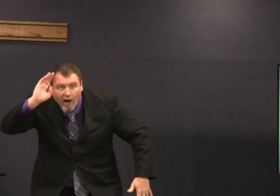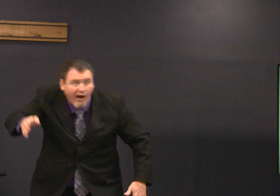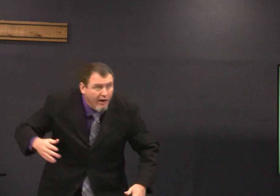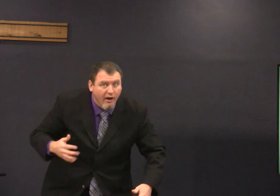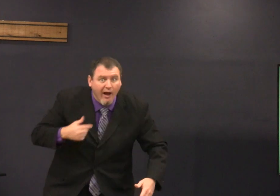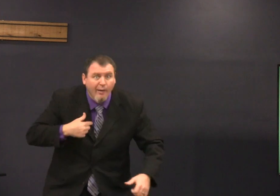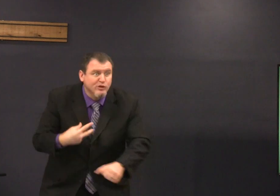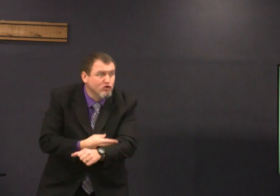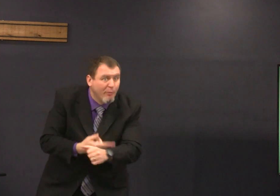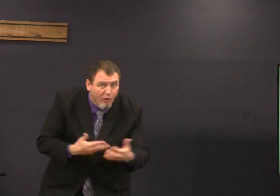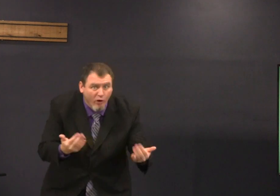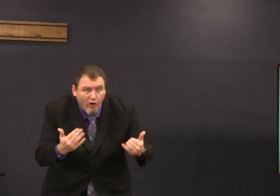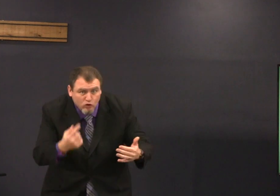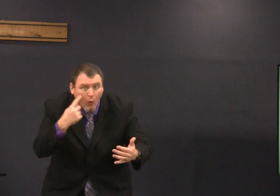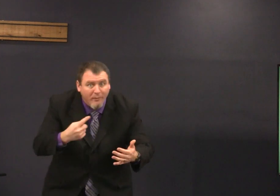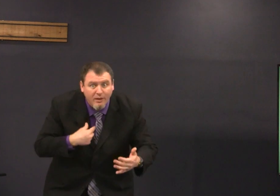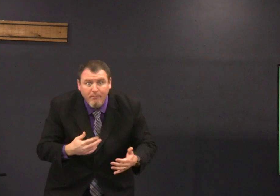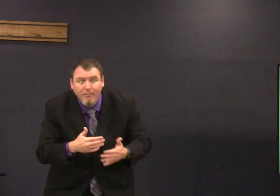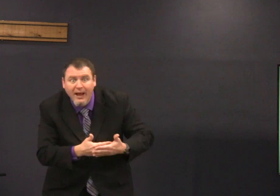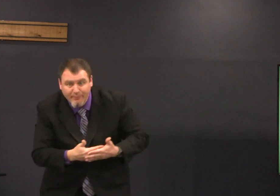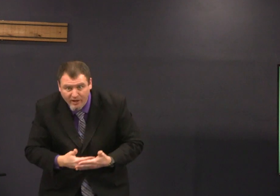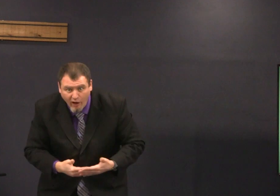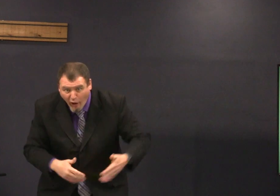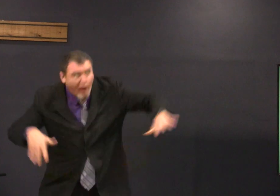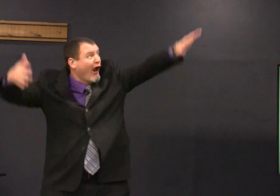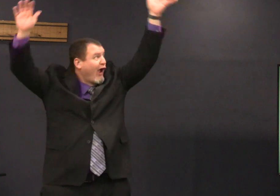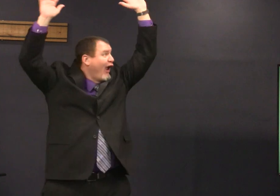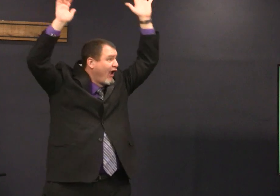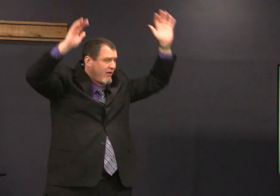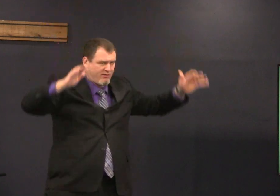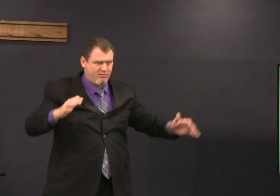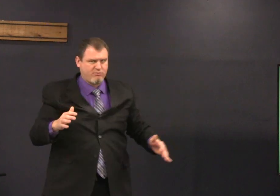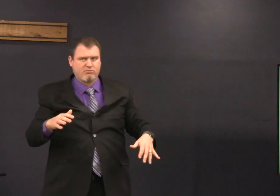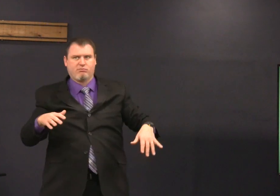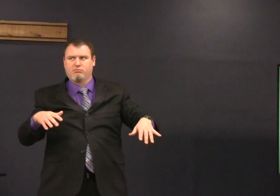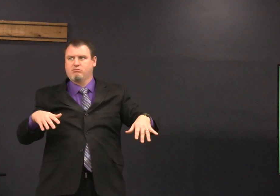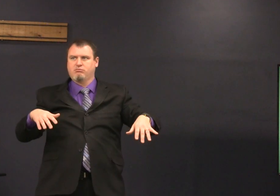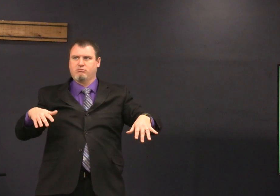in the room when they where they gave birth and Shepard told me to come see a baby and